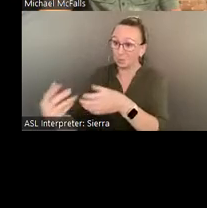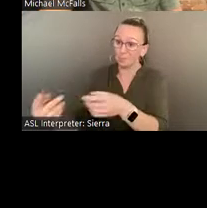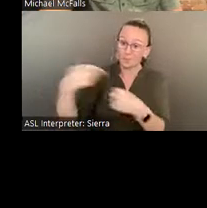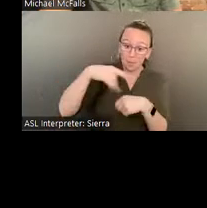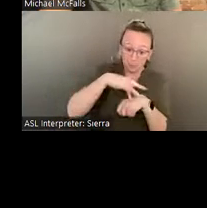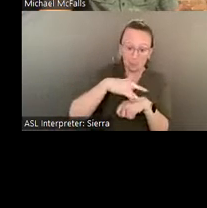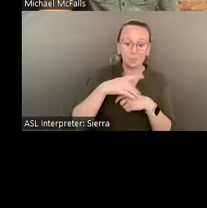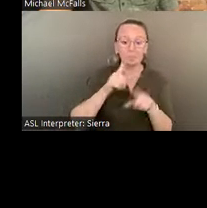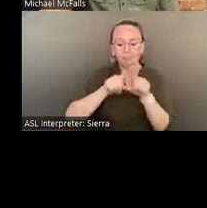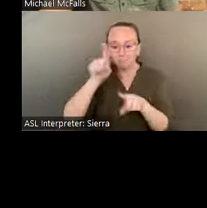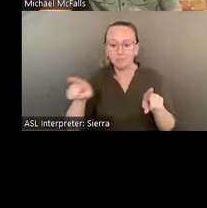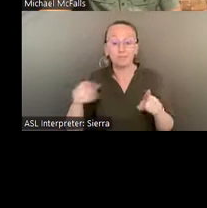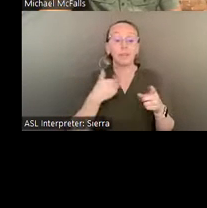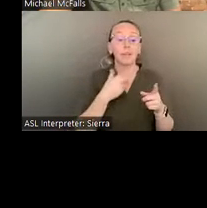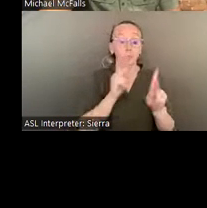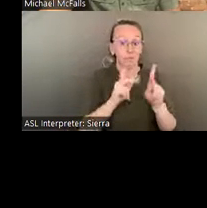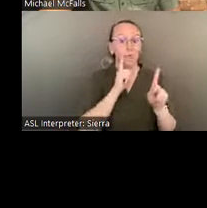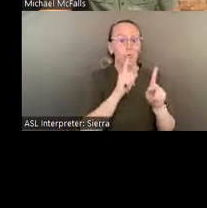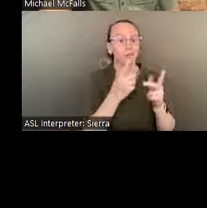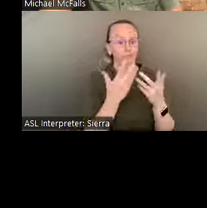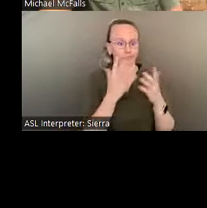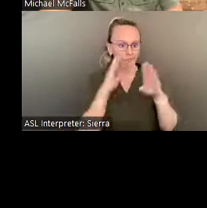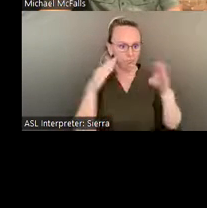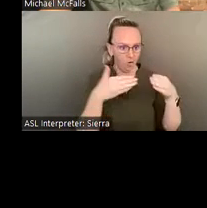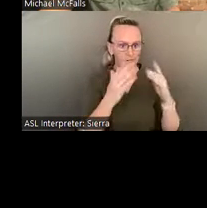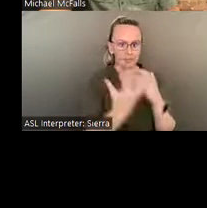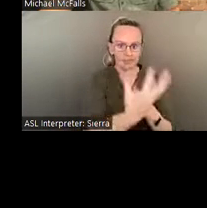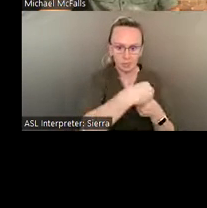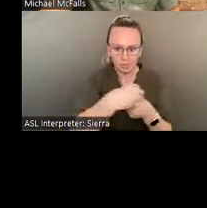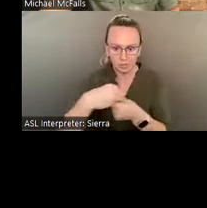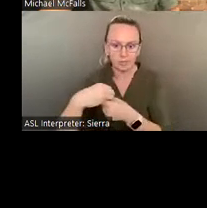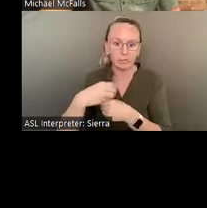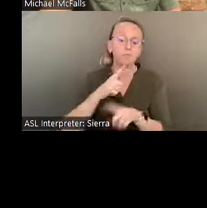We have universities- like the University of Georgia Auburn West, Georgia Valdosta State,